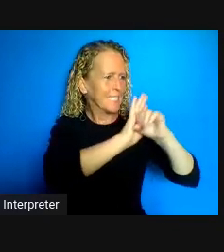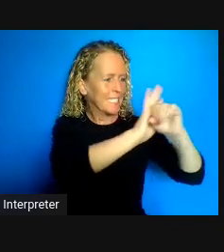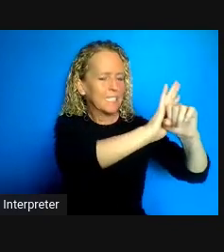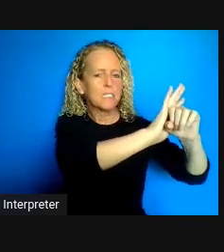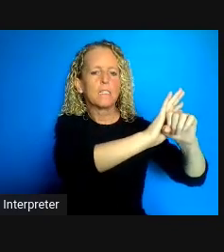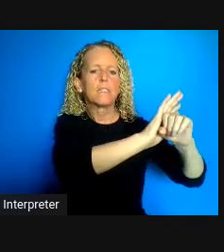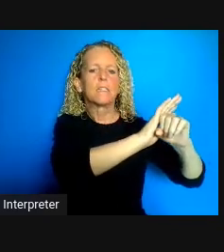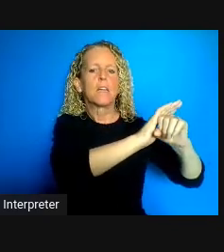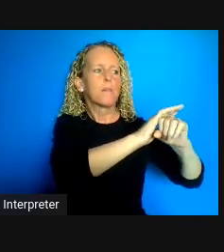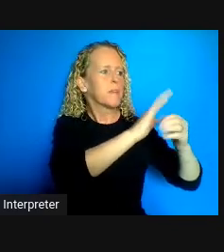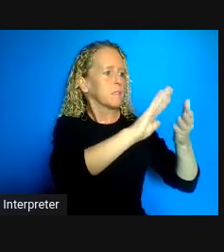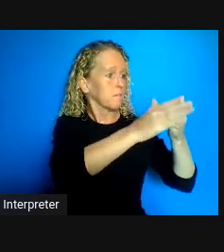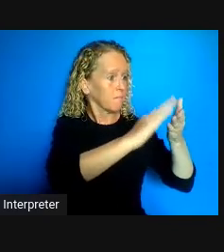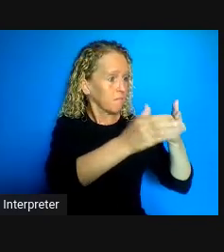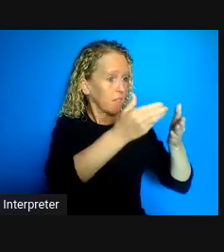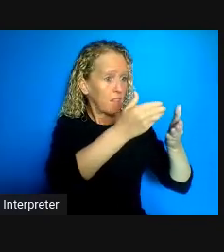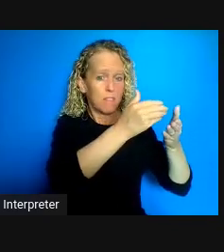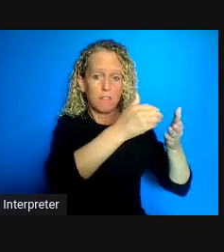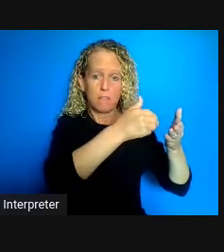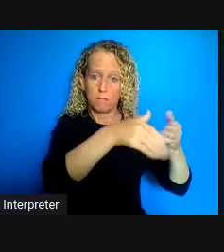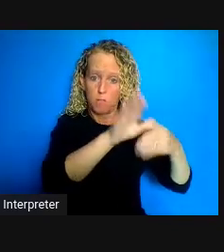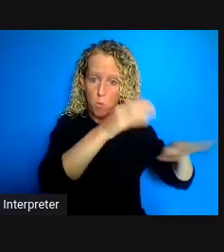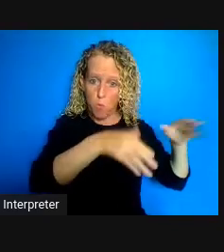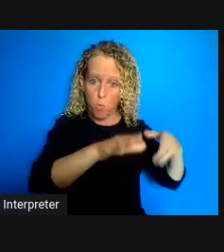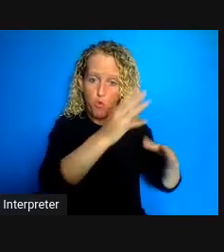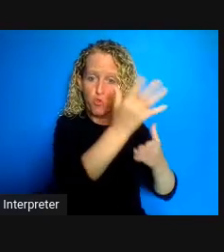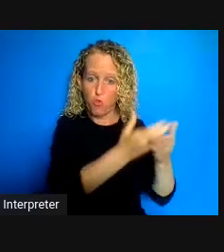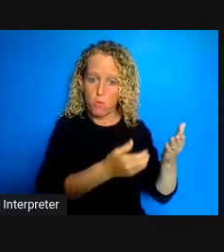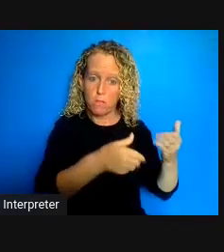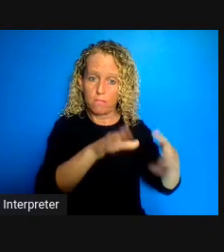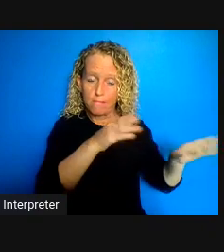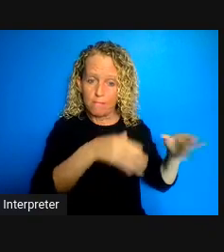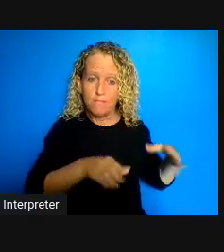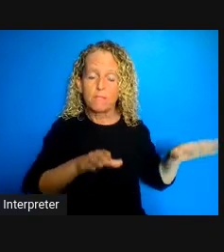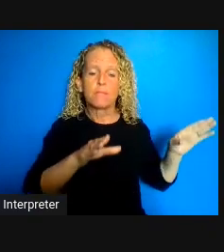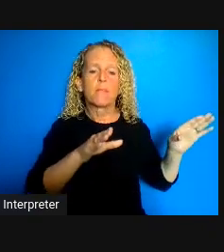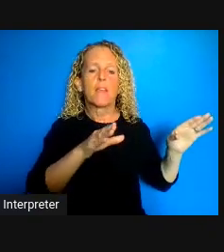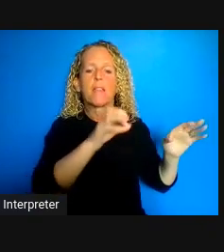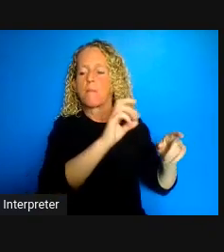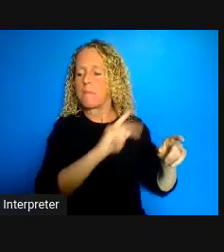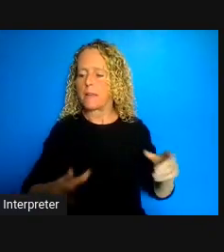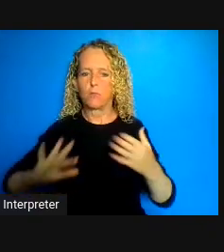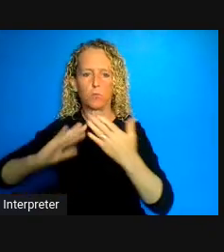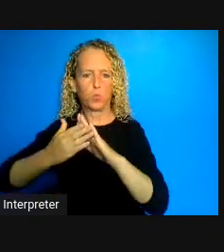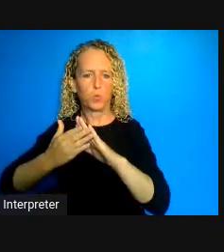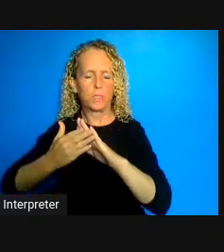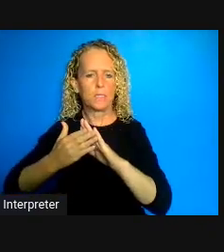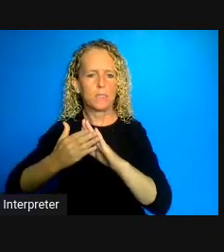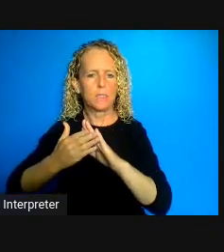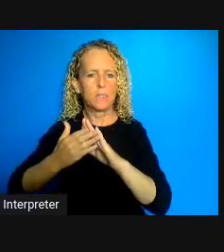and there are a whole set of barriers to succinct community residency for persons